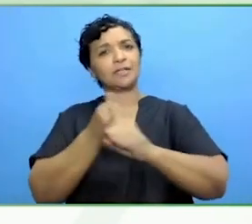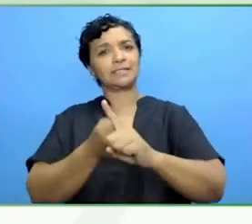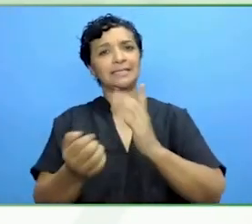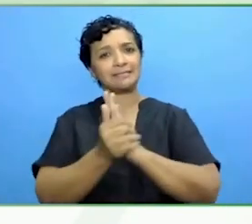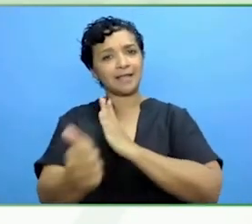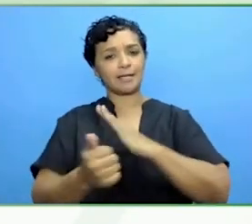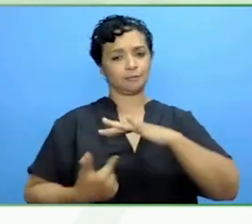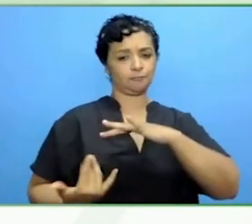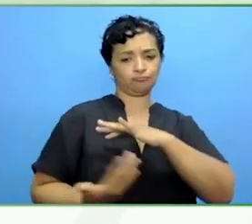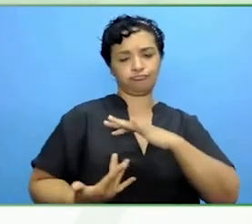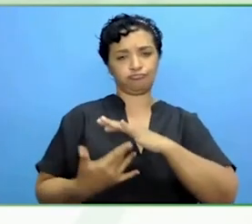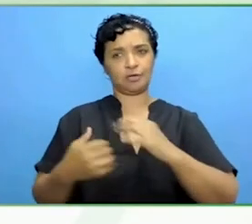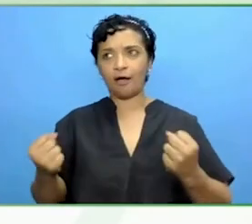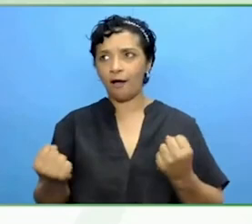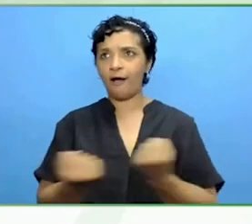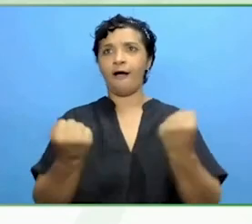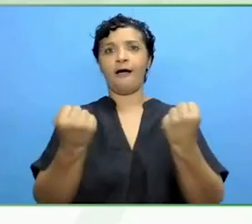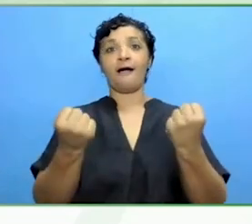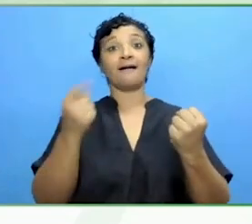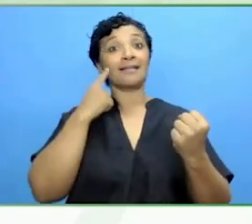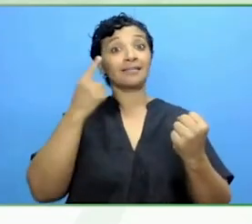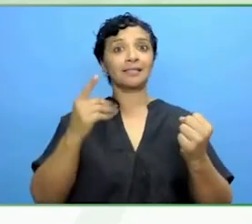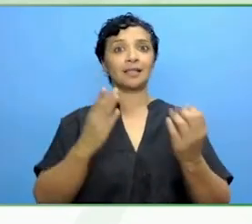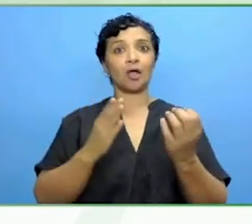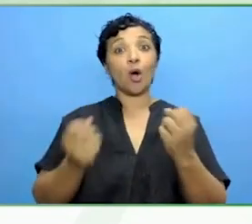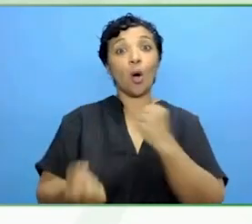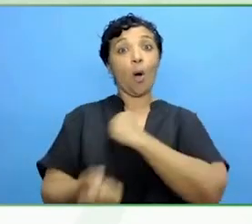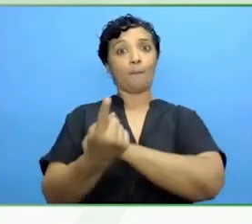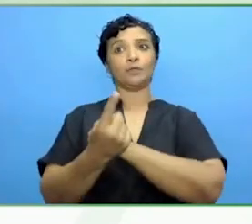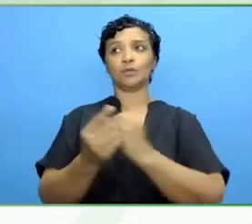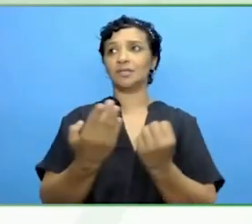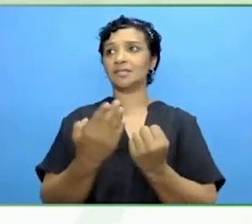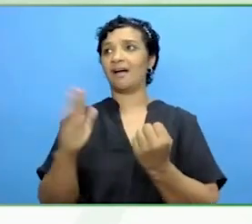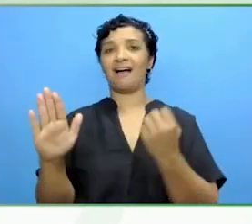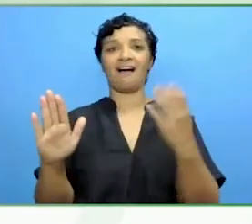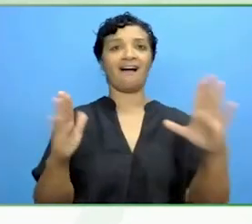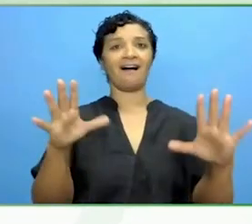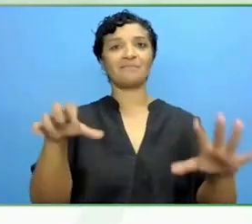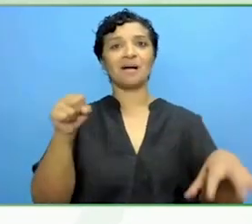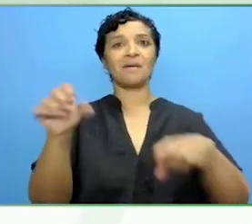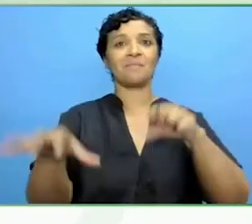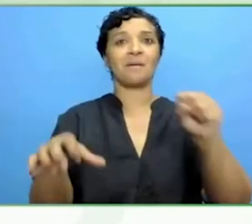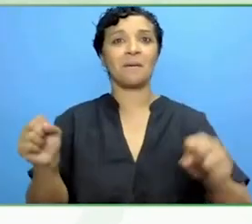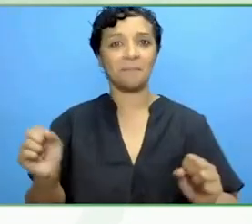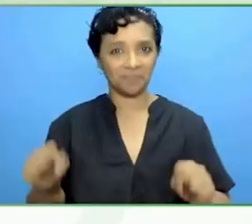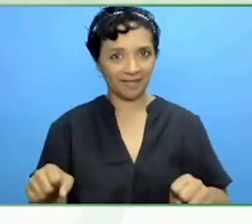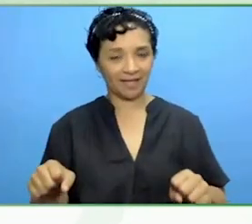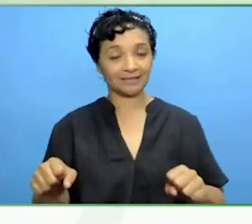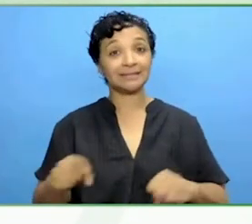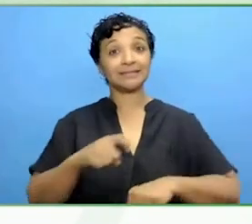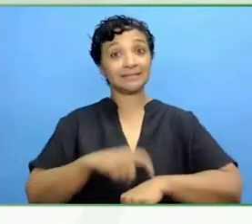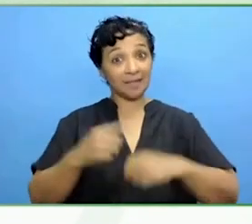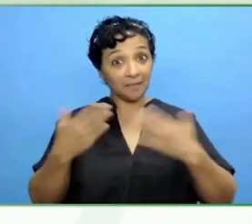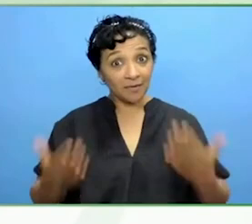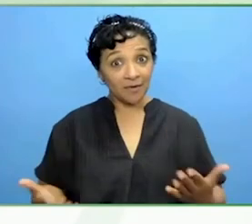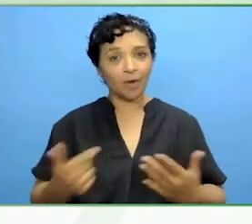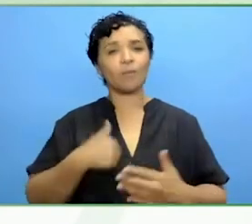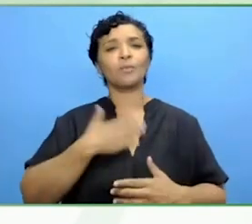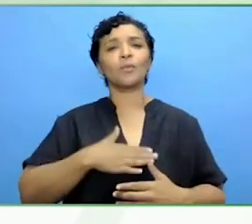the doors will open appropriately in the right place at the right time and, in the meantime, I want people to know that if you are at